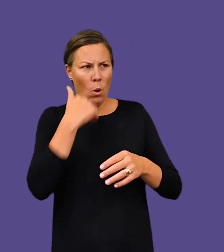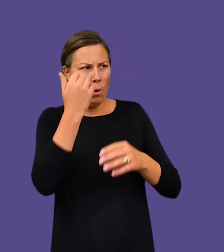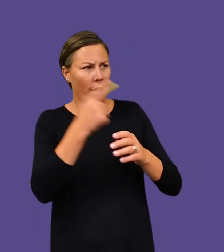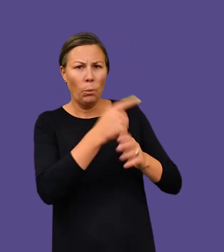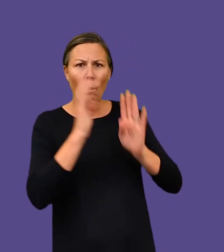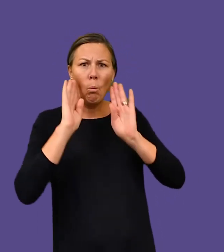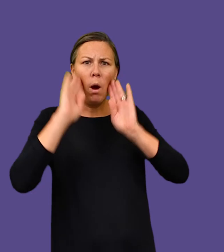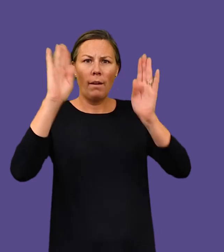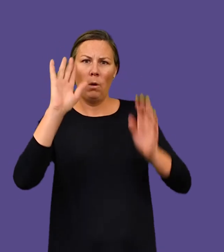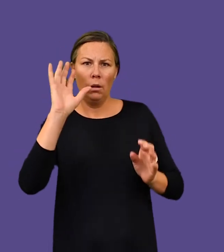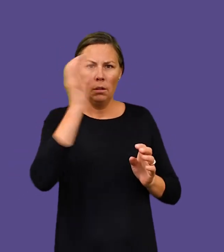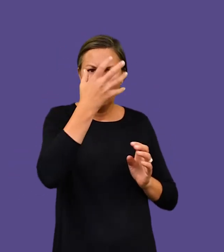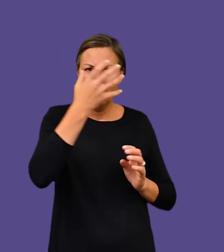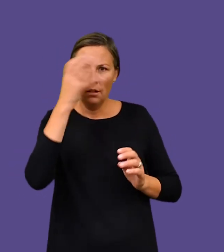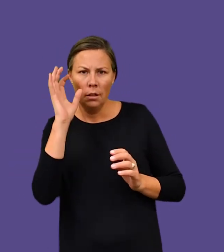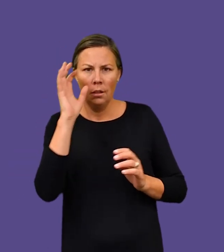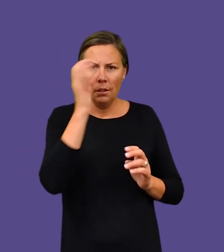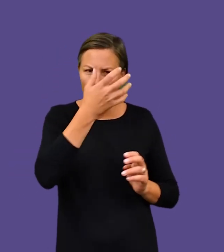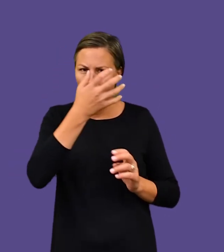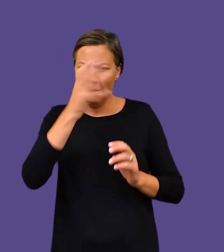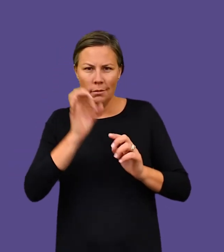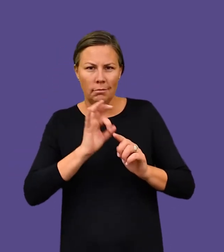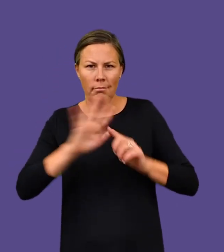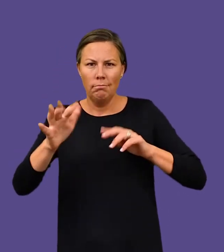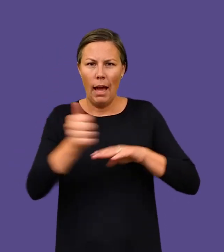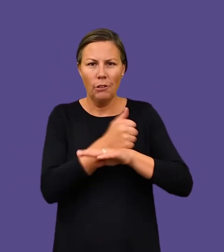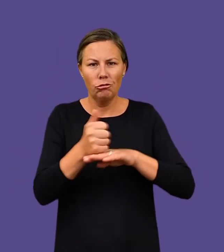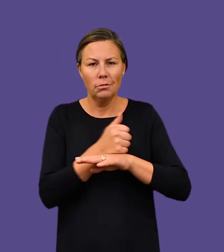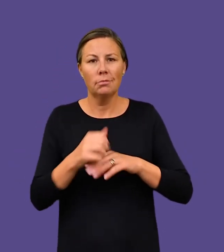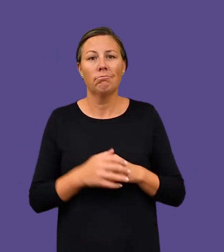the mysterious transformation that occurs when she is working.